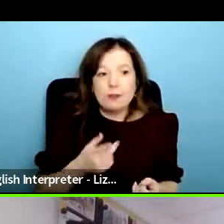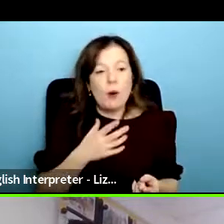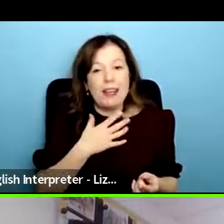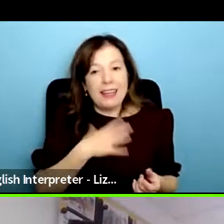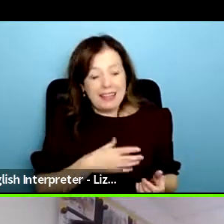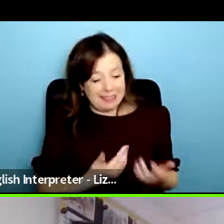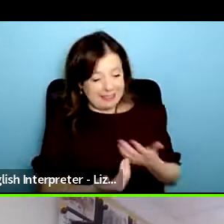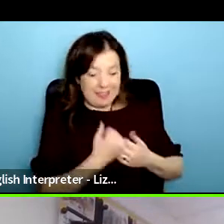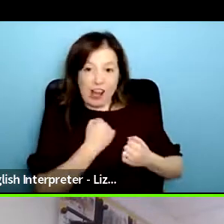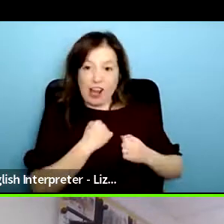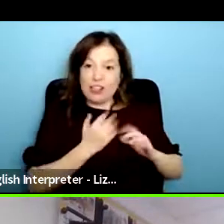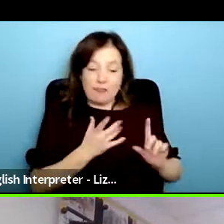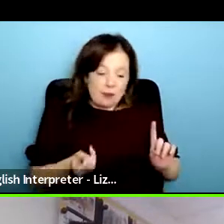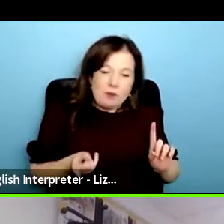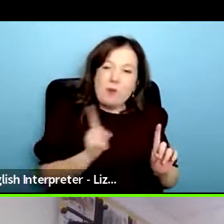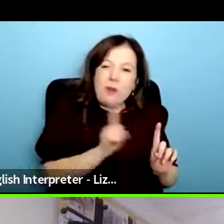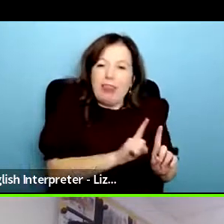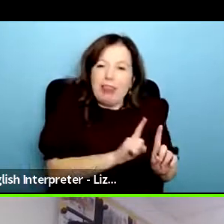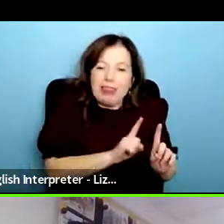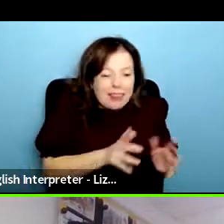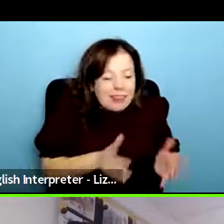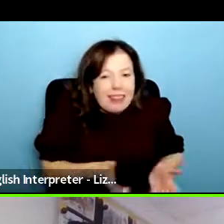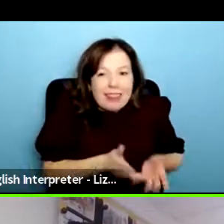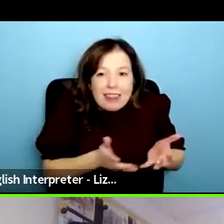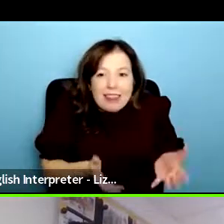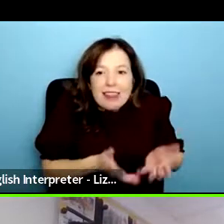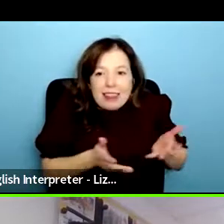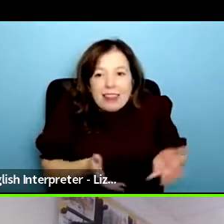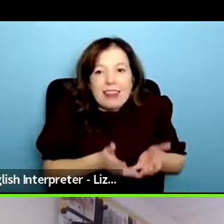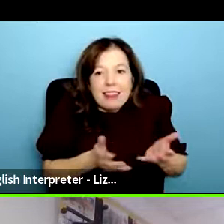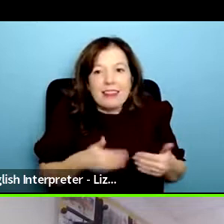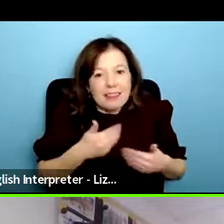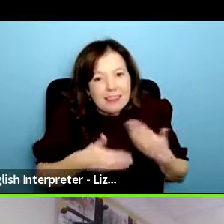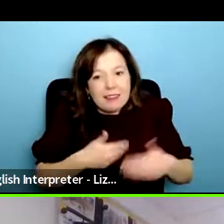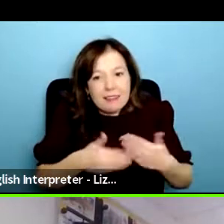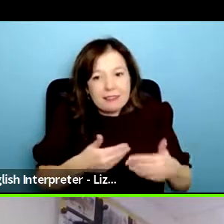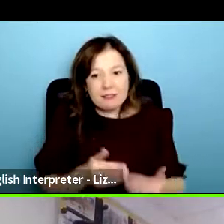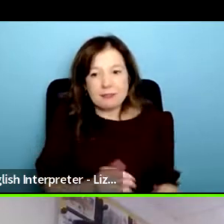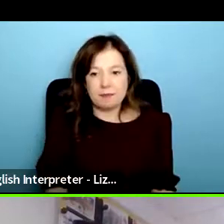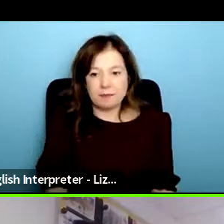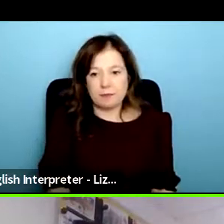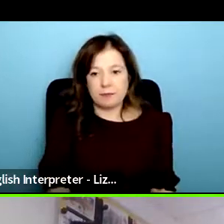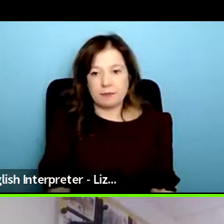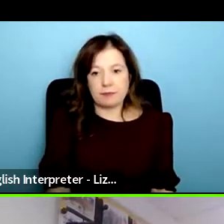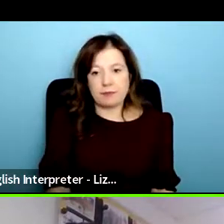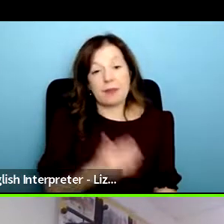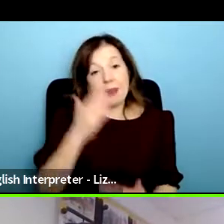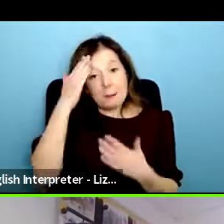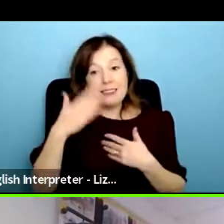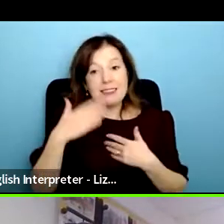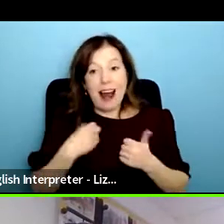we for us i think how what we feel is having these mental health organizations come to our